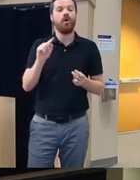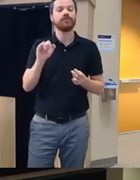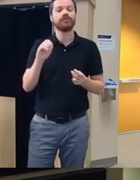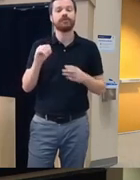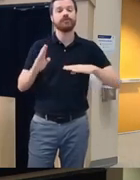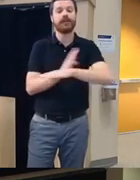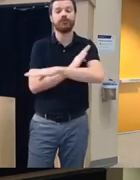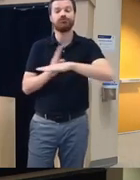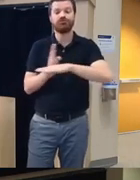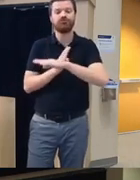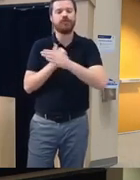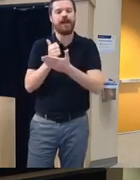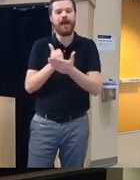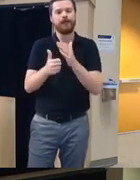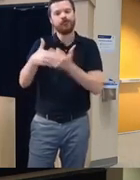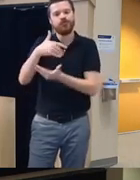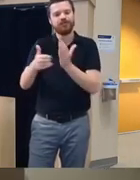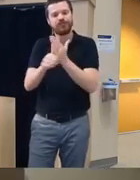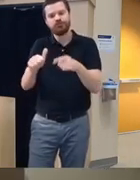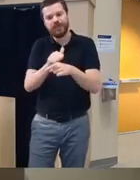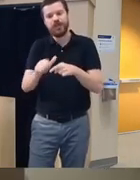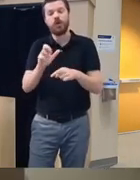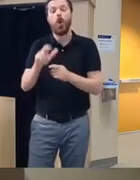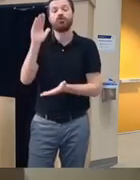designed for social skills training or reduce their anxiety by getting them out and doing a